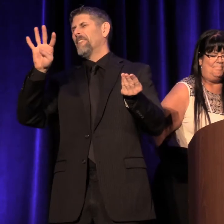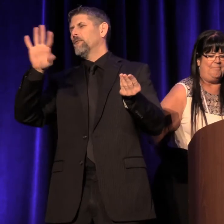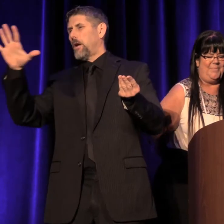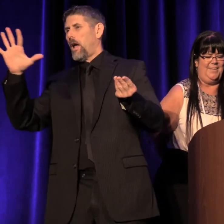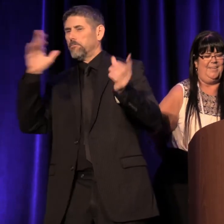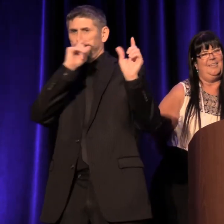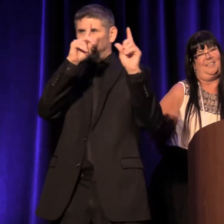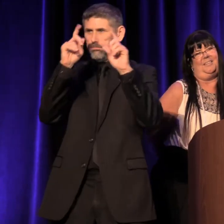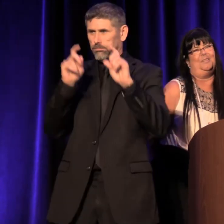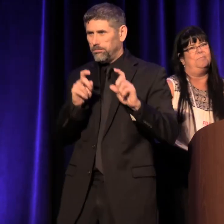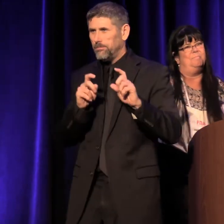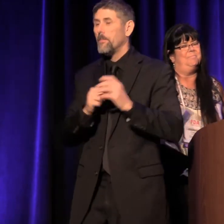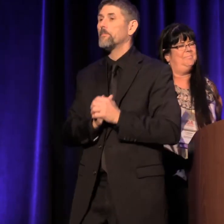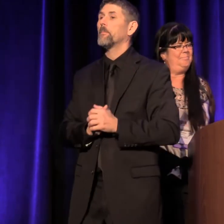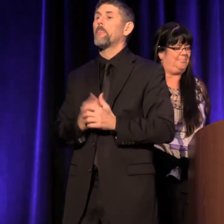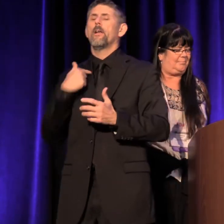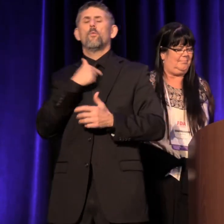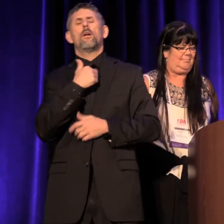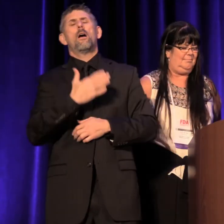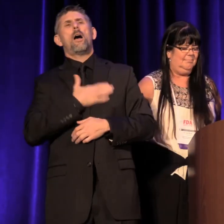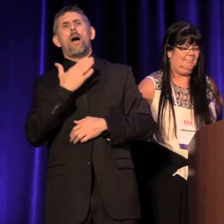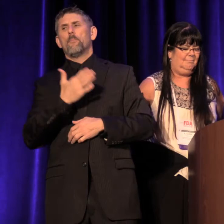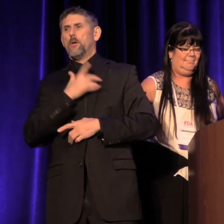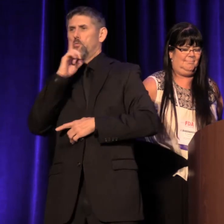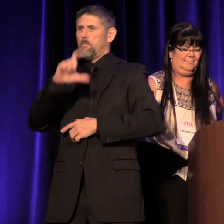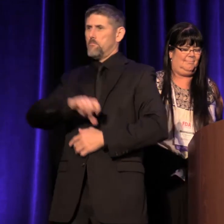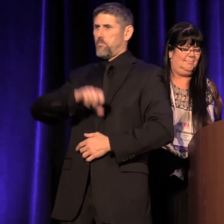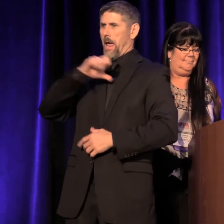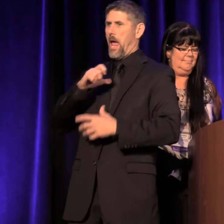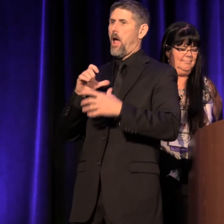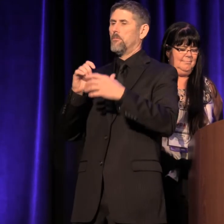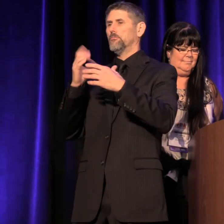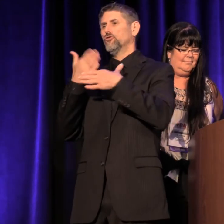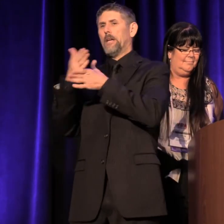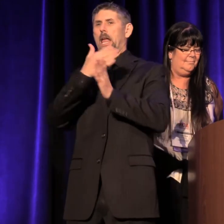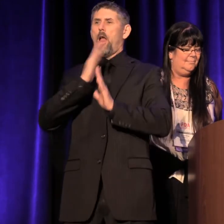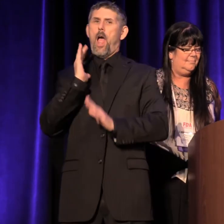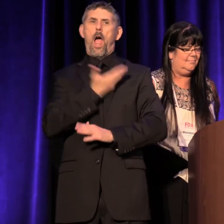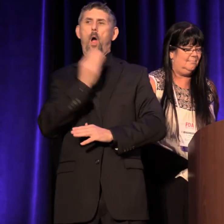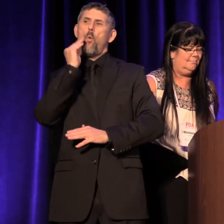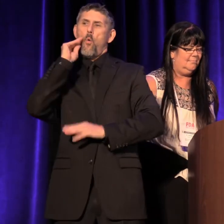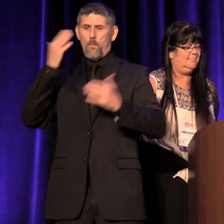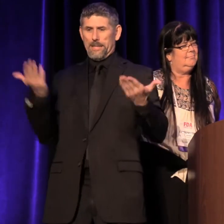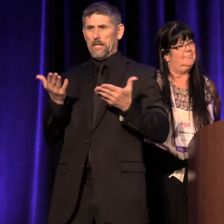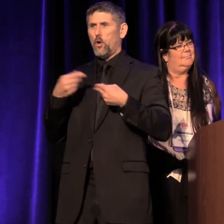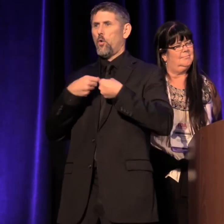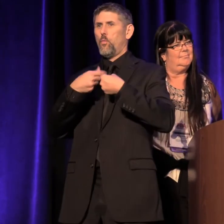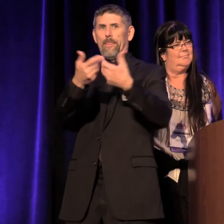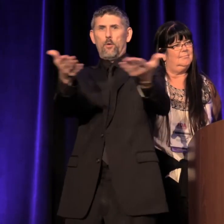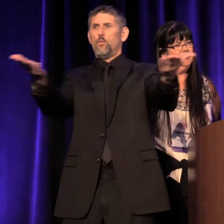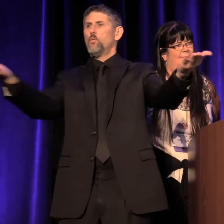We are happy and so proud to be sharing our home with all of you. Have a wonderful time.